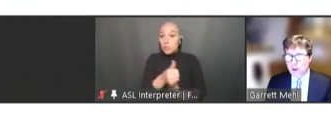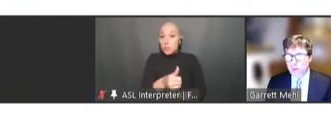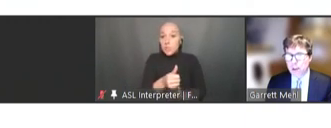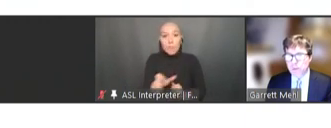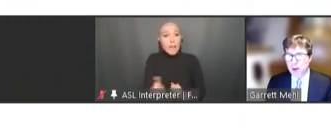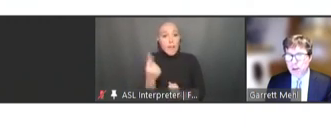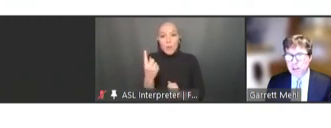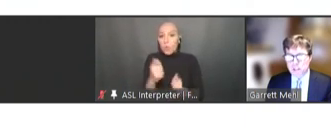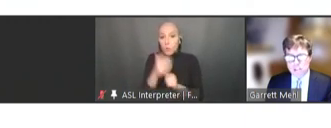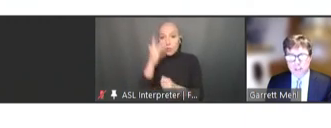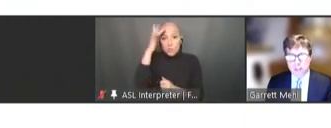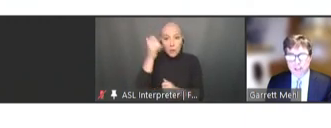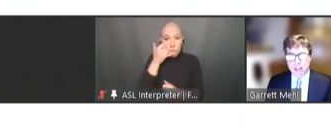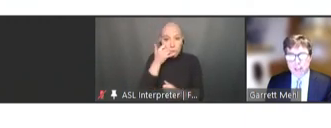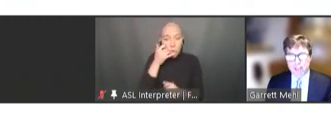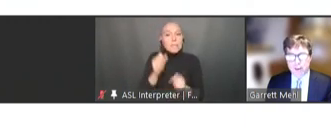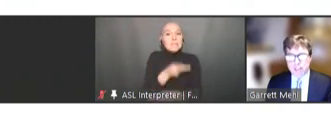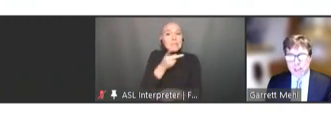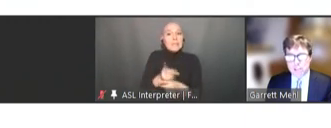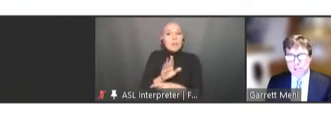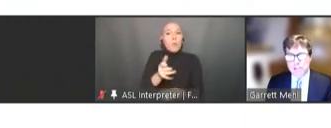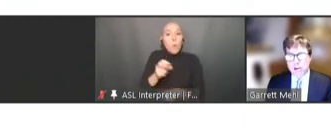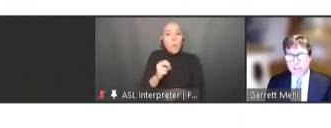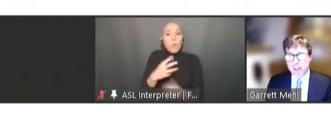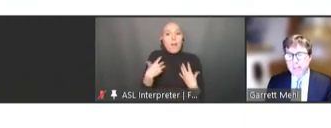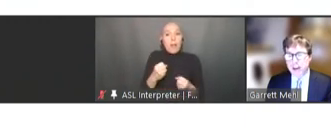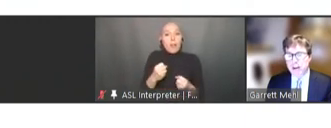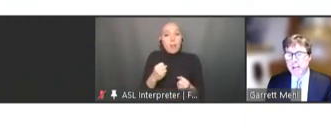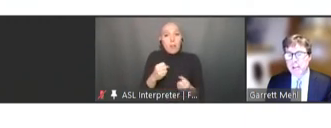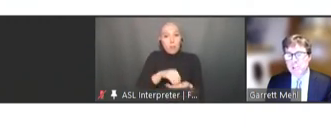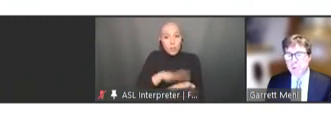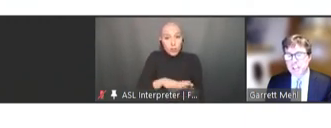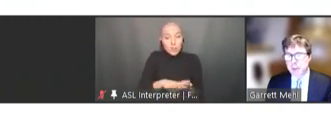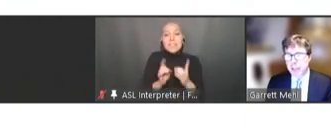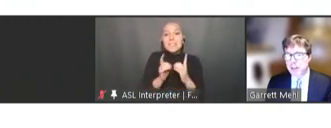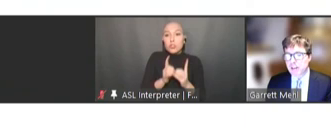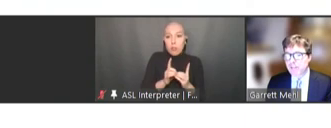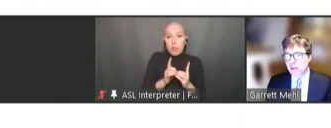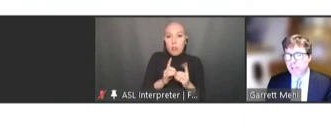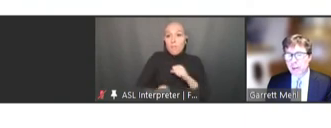health record digitally, and the foundations are then there to expand and evolve with